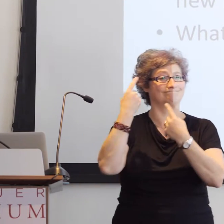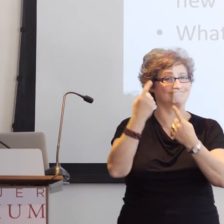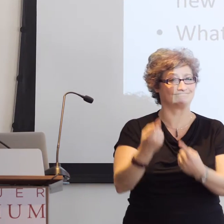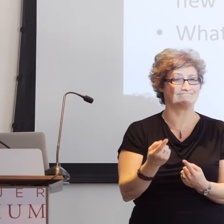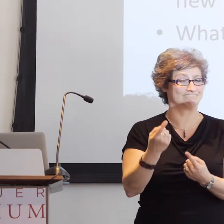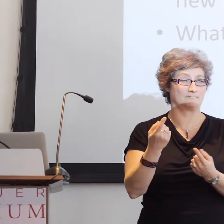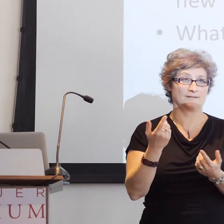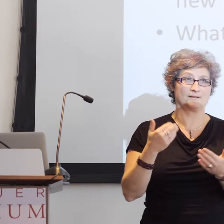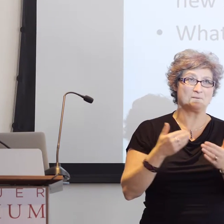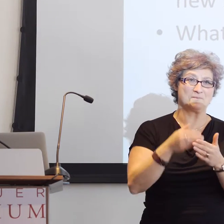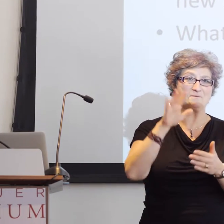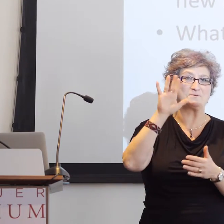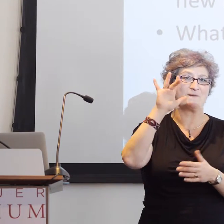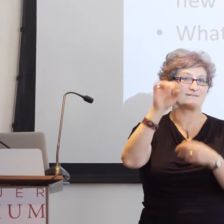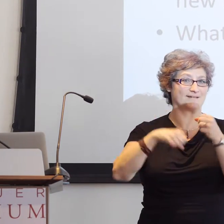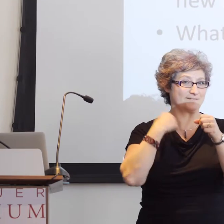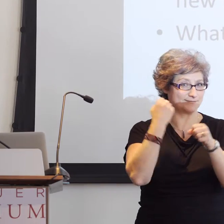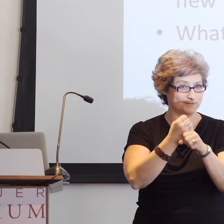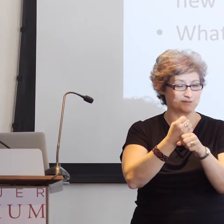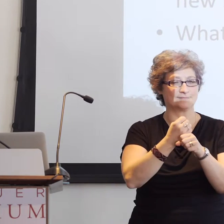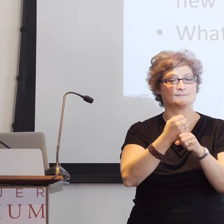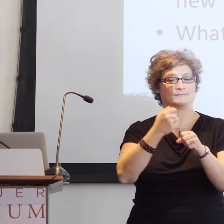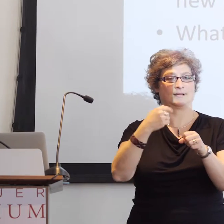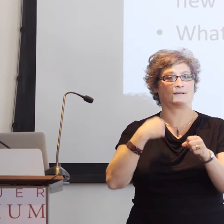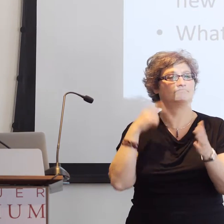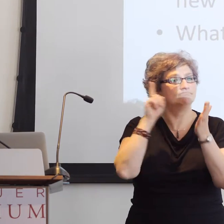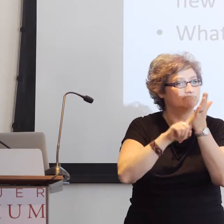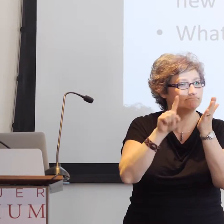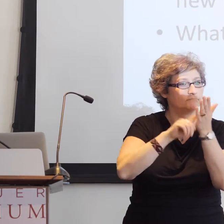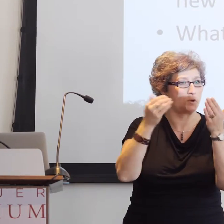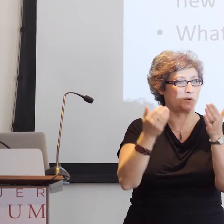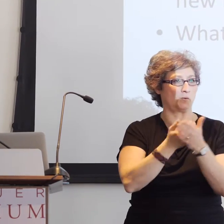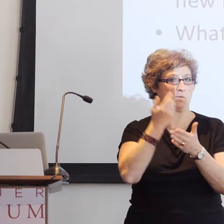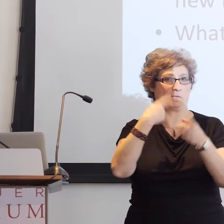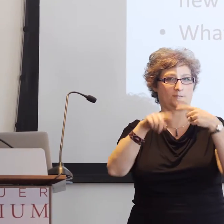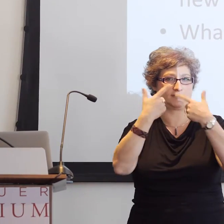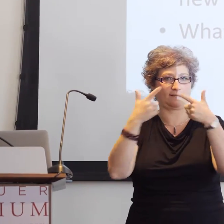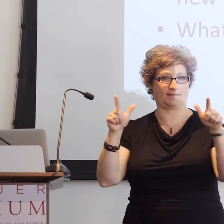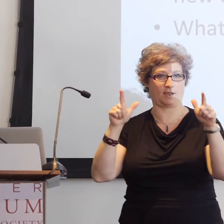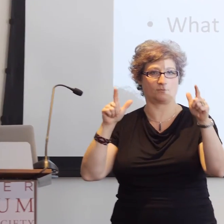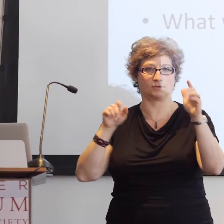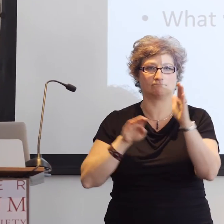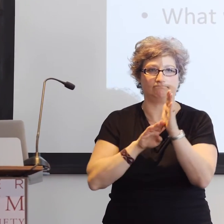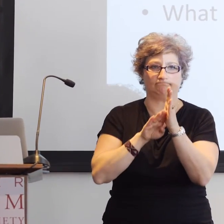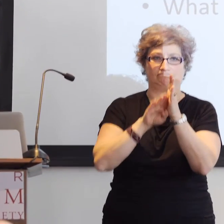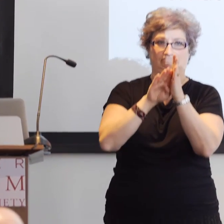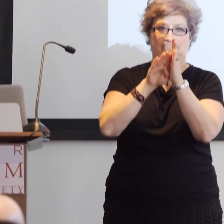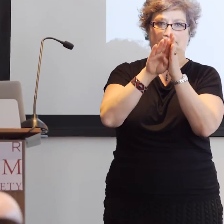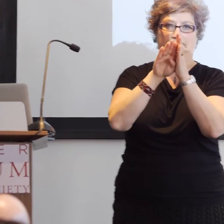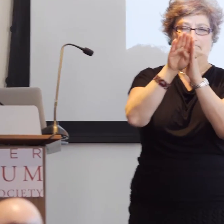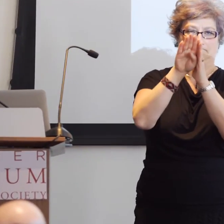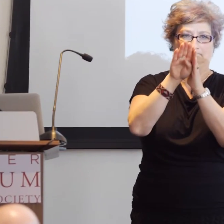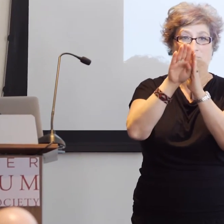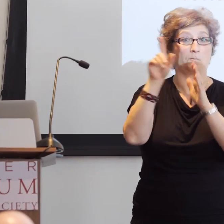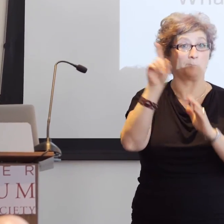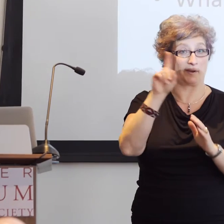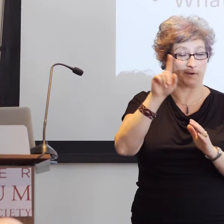of how Deaf identity or sign language identity might develop in an American context.